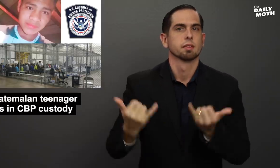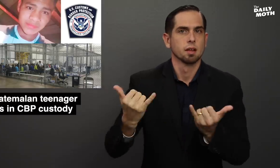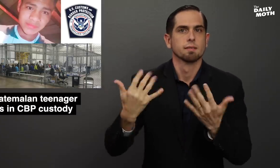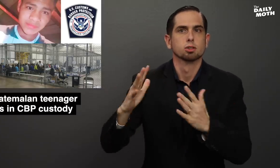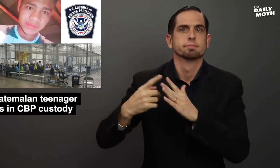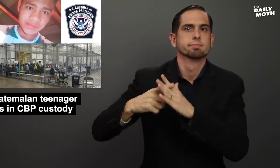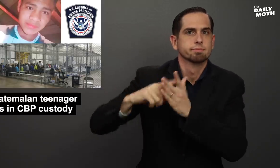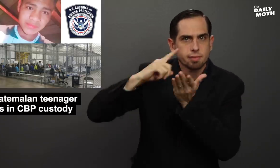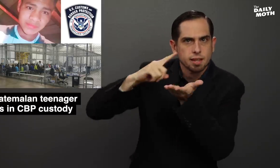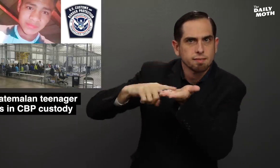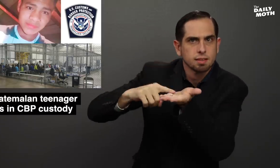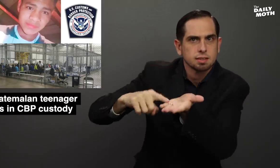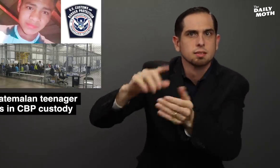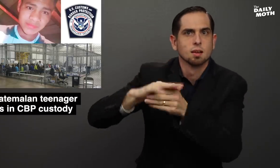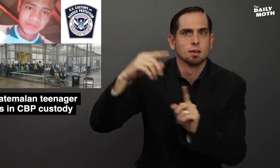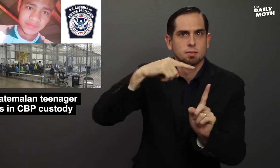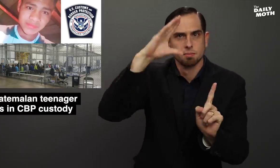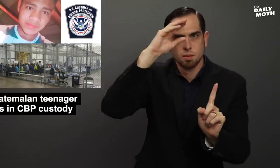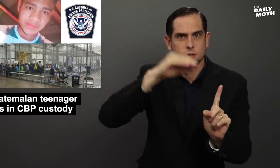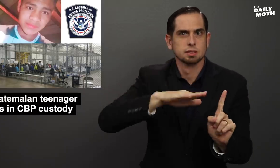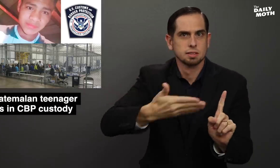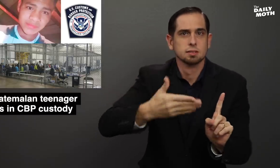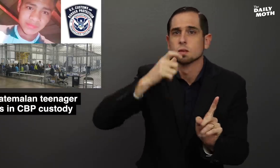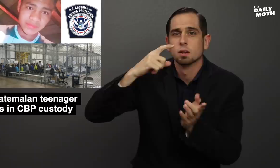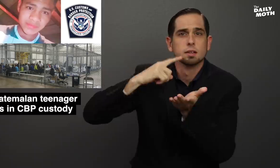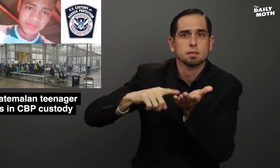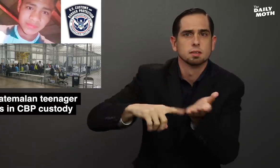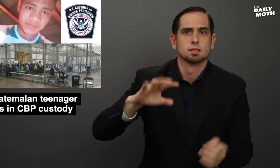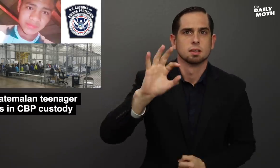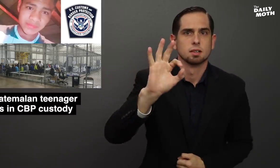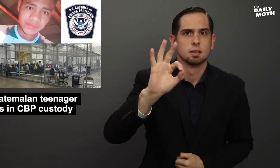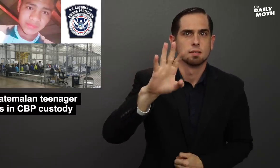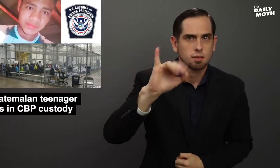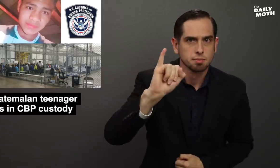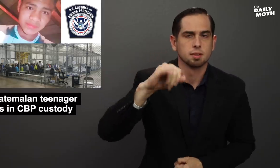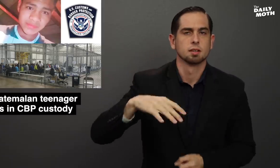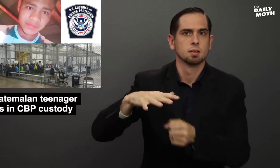There is an investigation on the boy's death by the FBI,